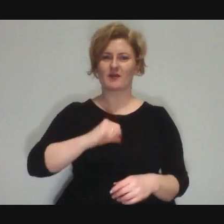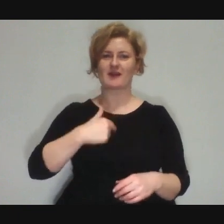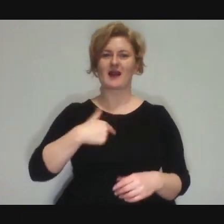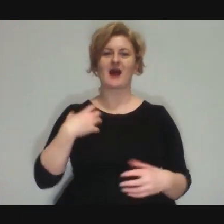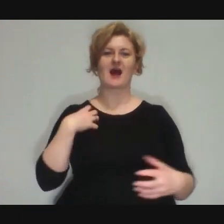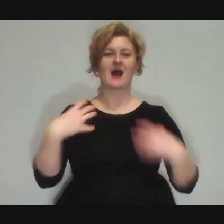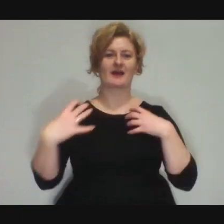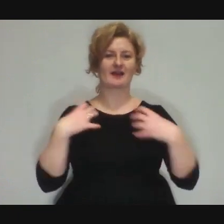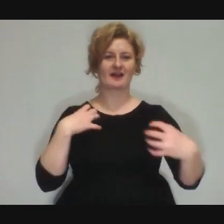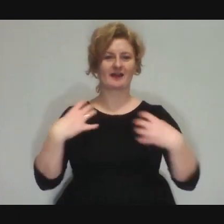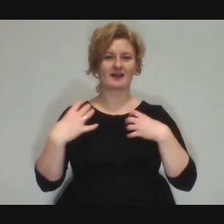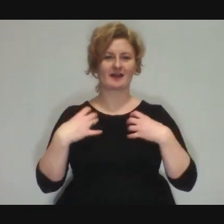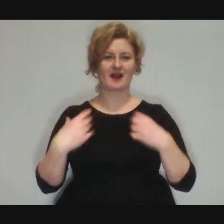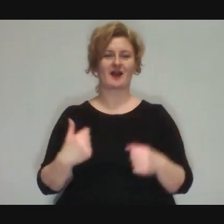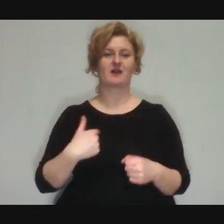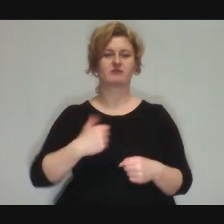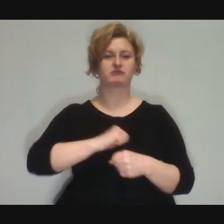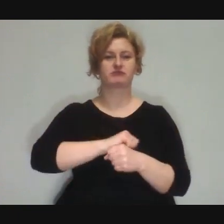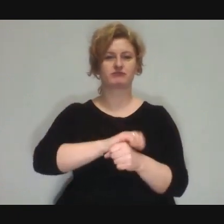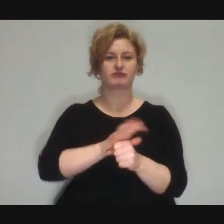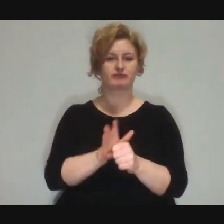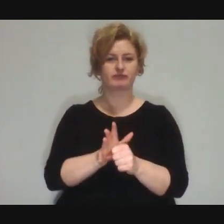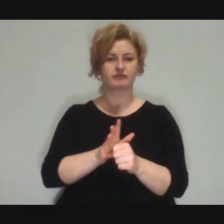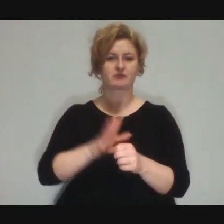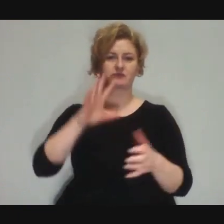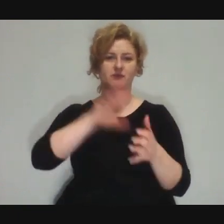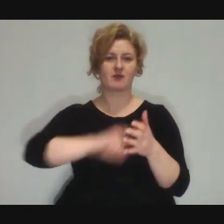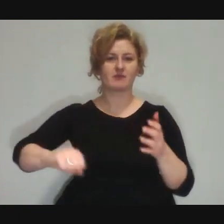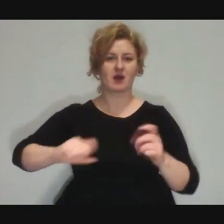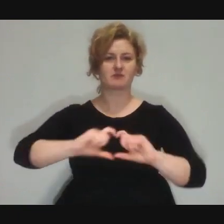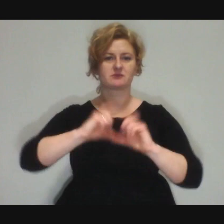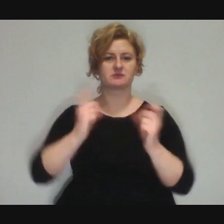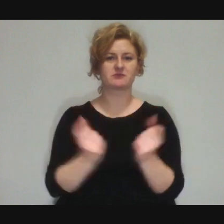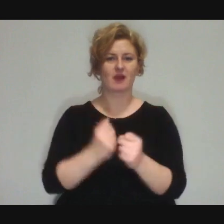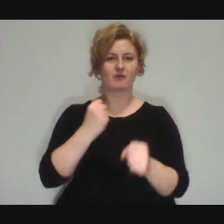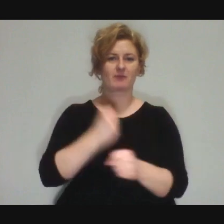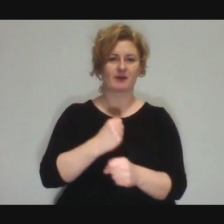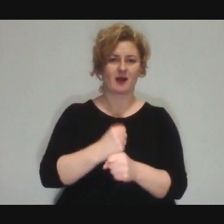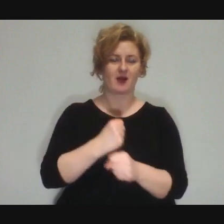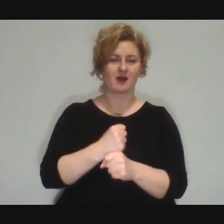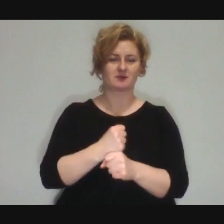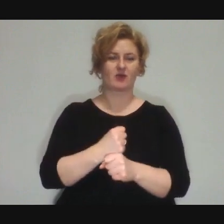who, due to a pandemic, lost a whole season of work and, as I see the microphone, I have to make up for it now...